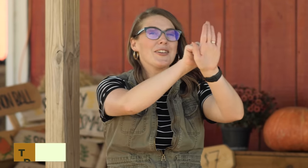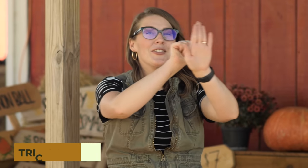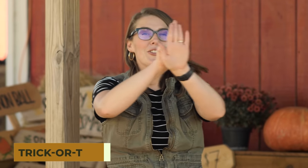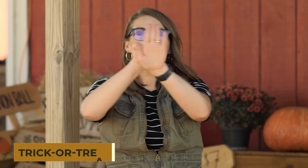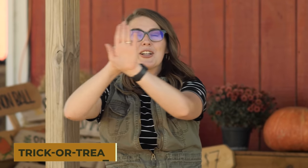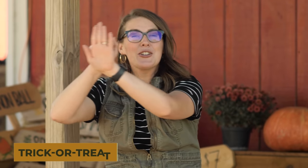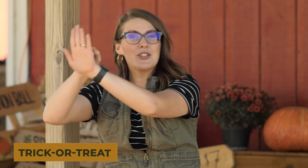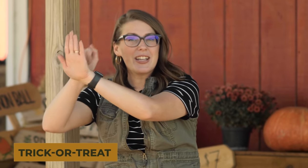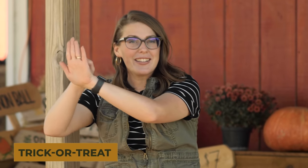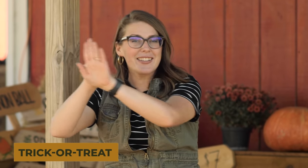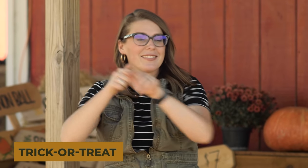'Trick or treat',